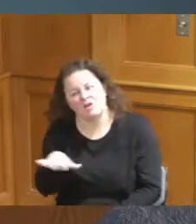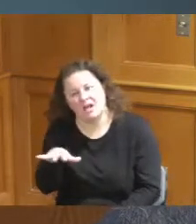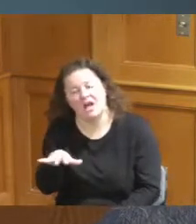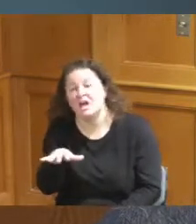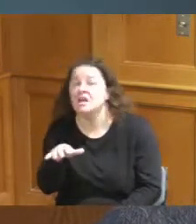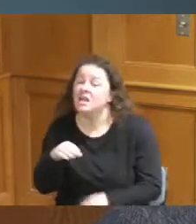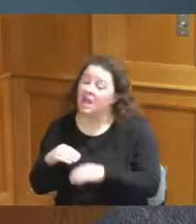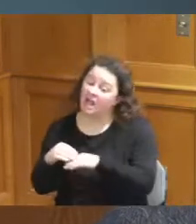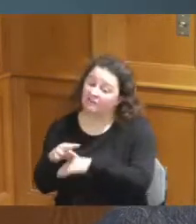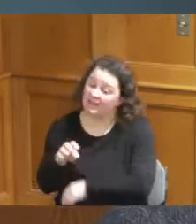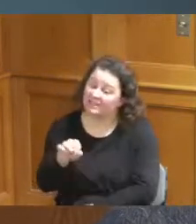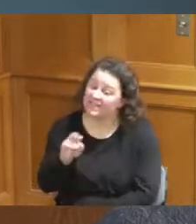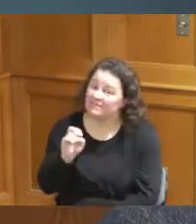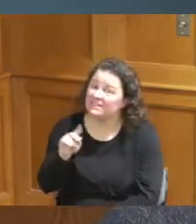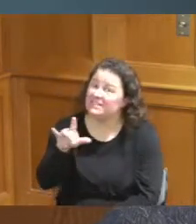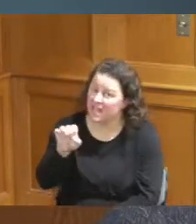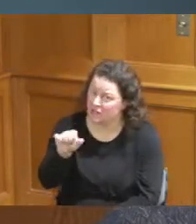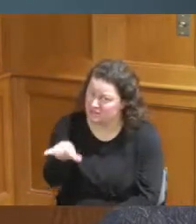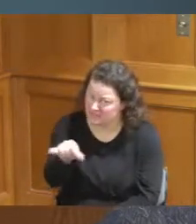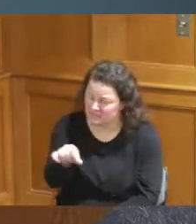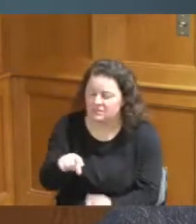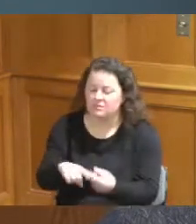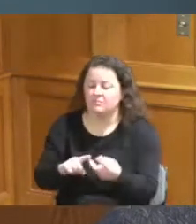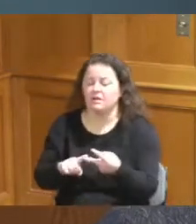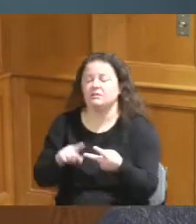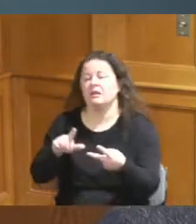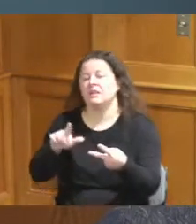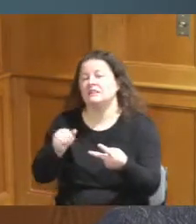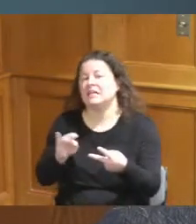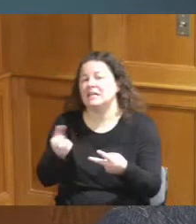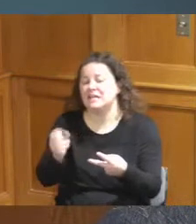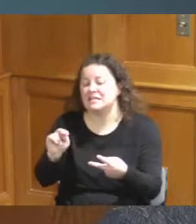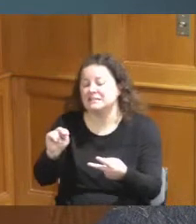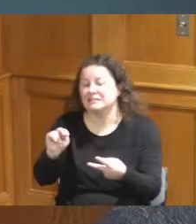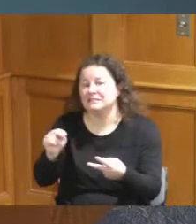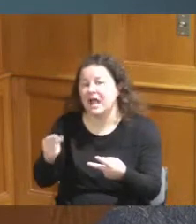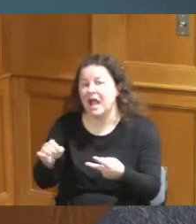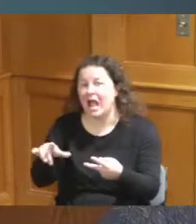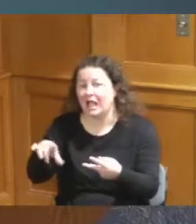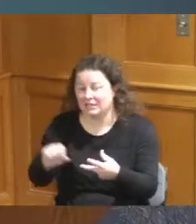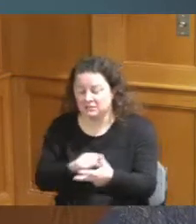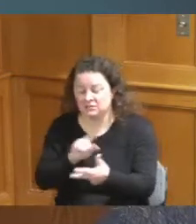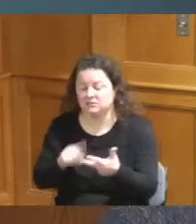not just Evendale but affects Lincoln Heights the village of Lincoln Heights the village of Woodlawn